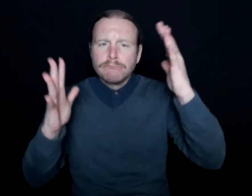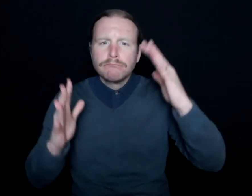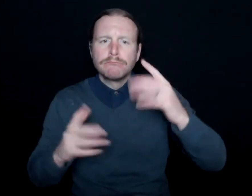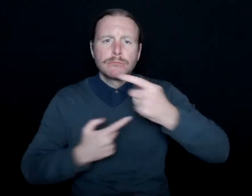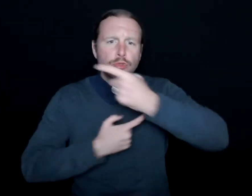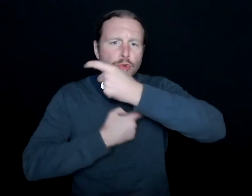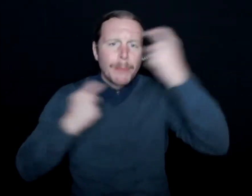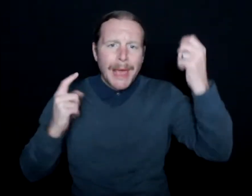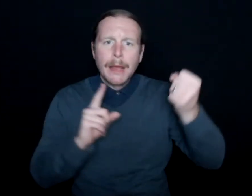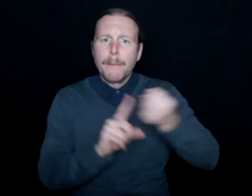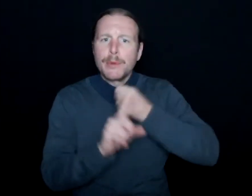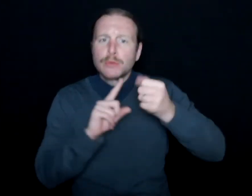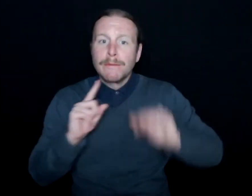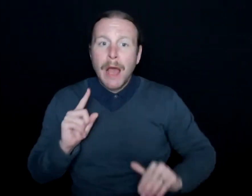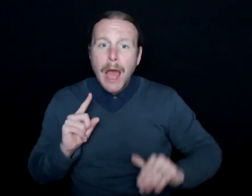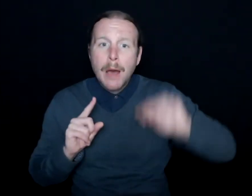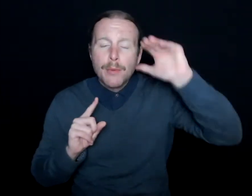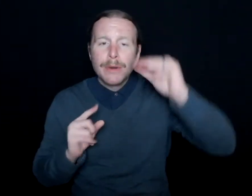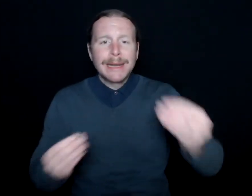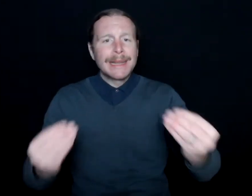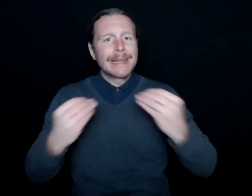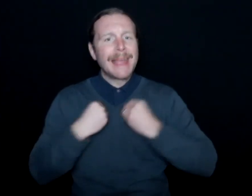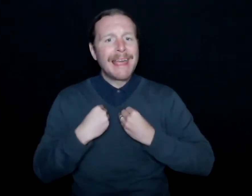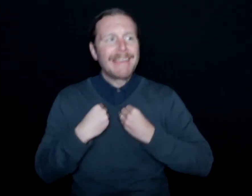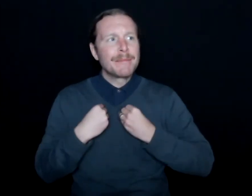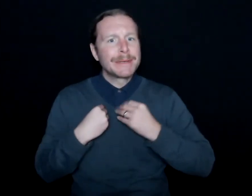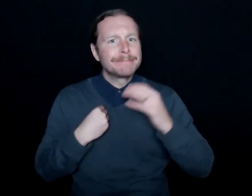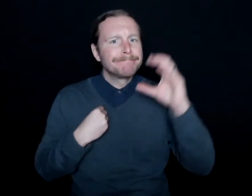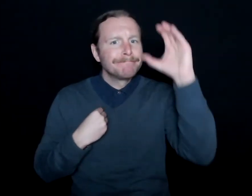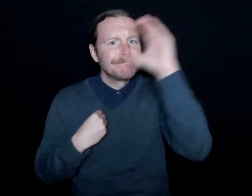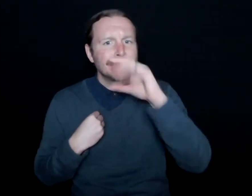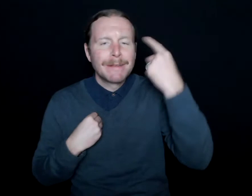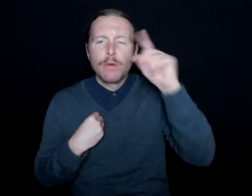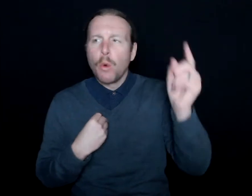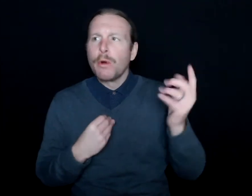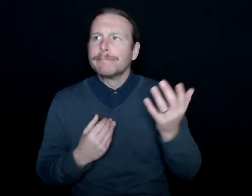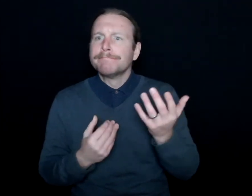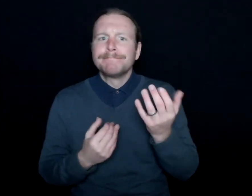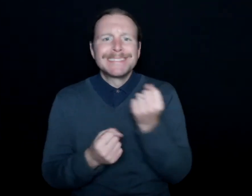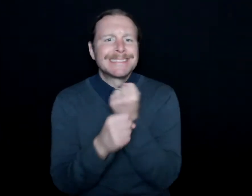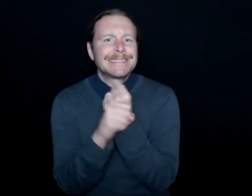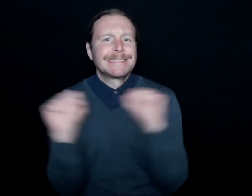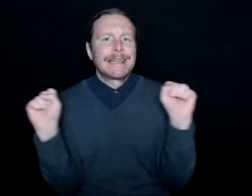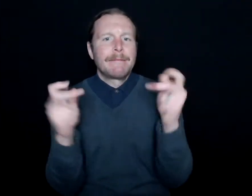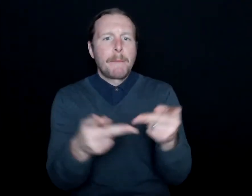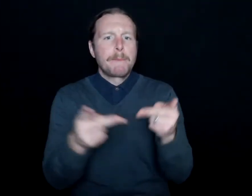and it allowed me to seek for a sanctuary, a solace.